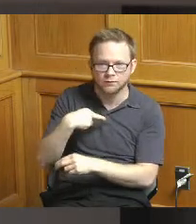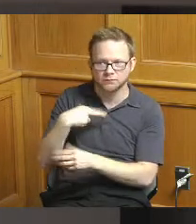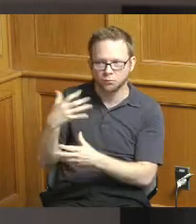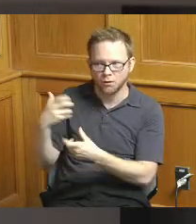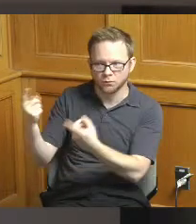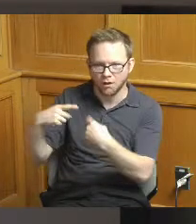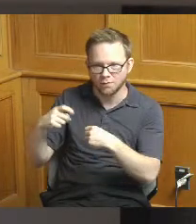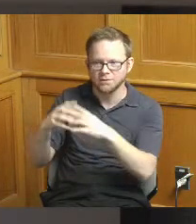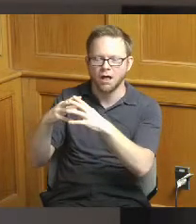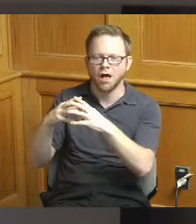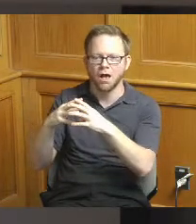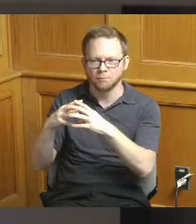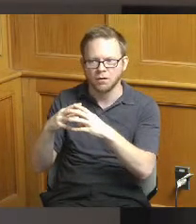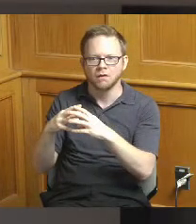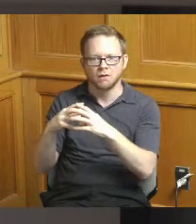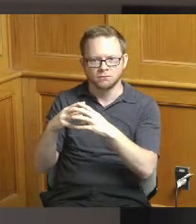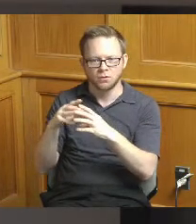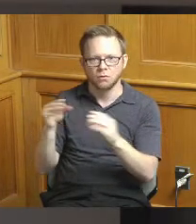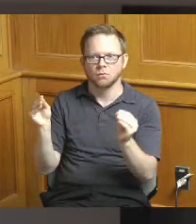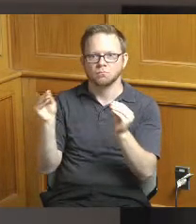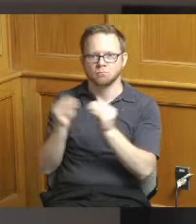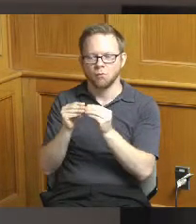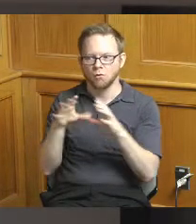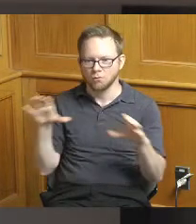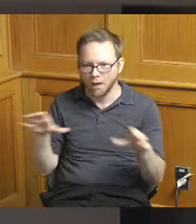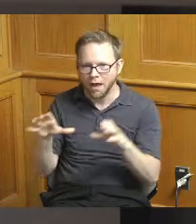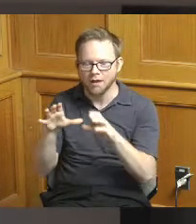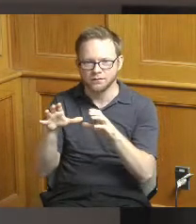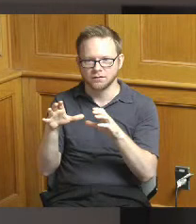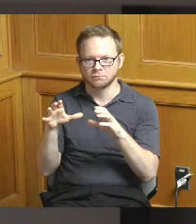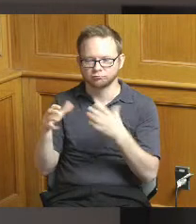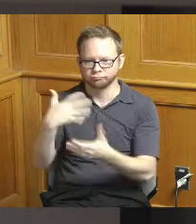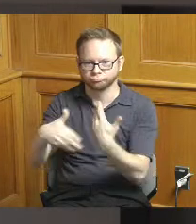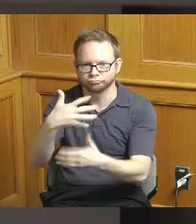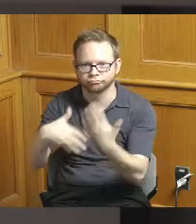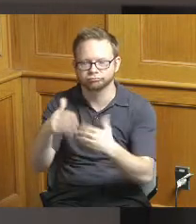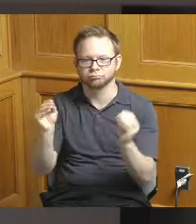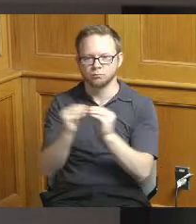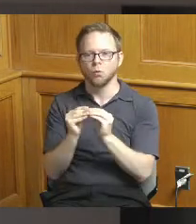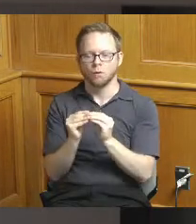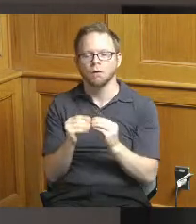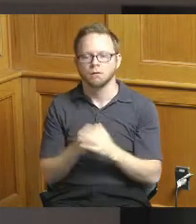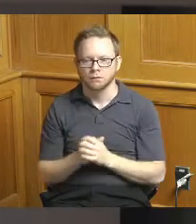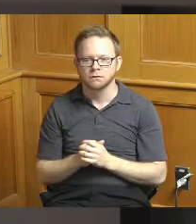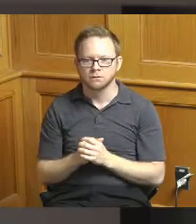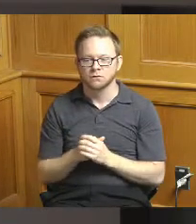traffic and vitality there on Winton Road but it would it would mark three over three million in